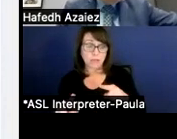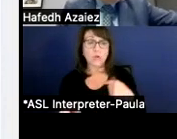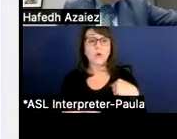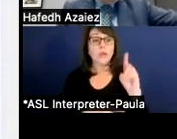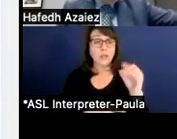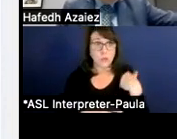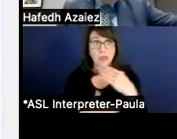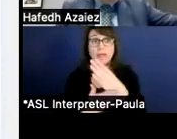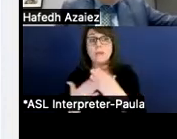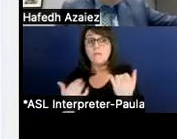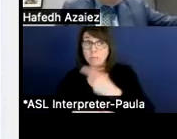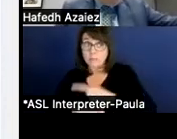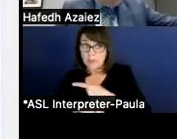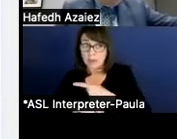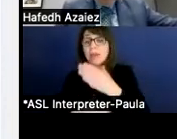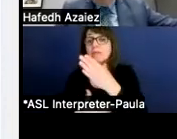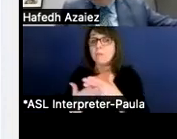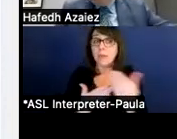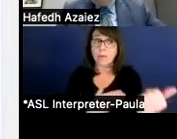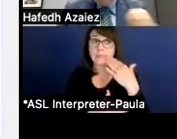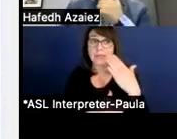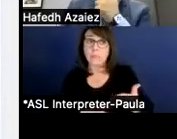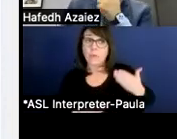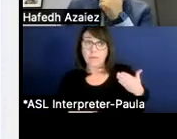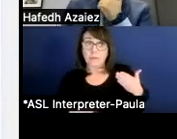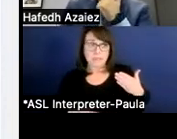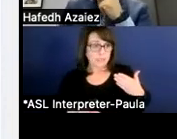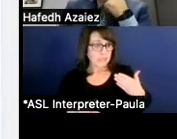we also have some other that were submitted previously. And we'll go ahead and get started.